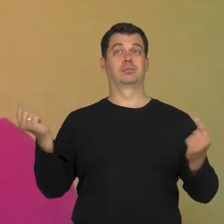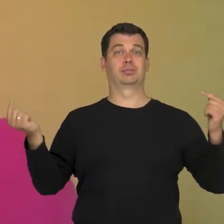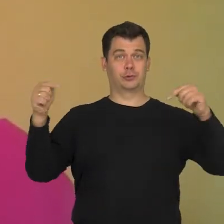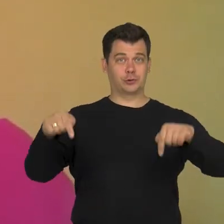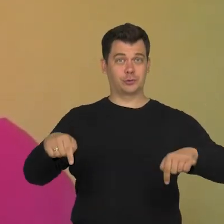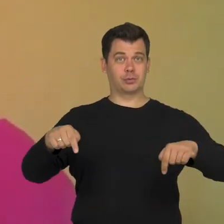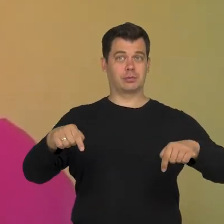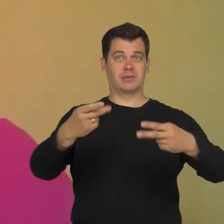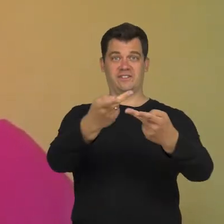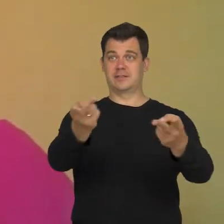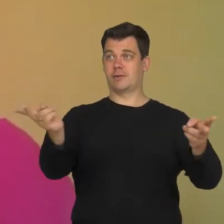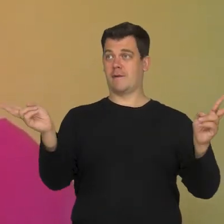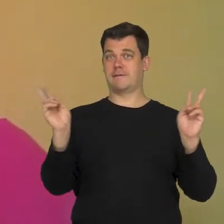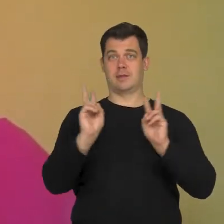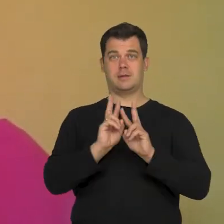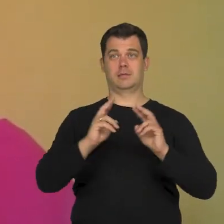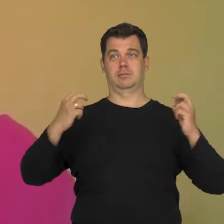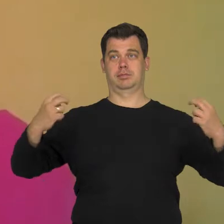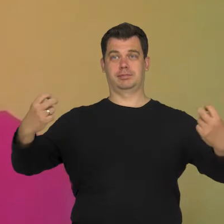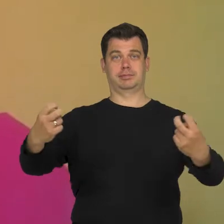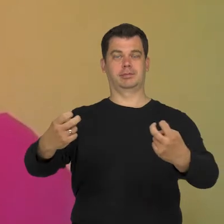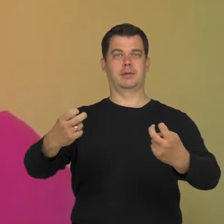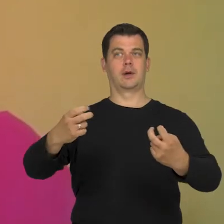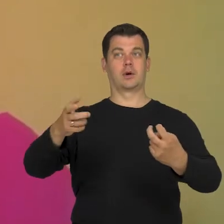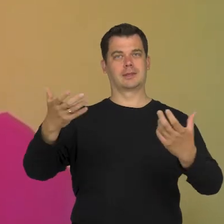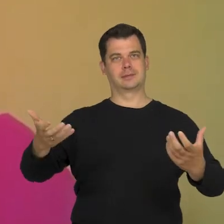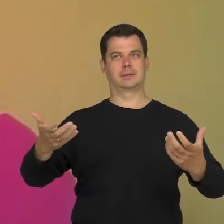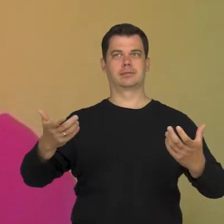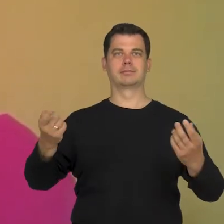and who wanted to have a dialogue with us, had a chance to see